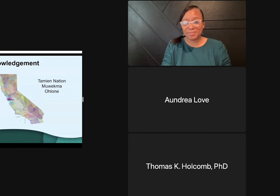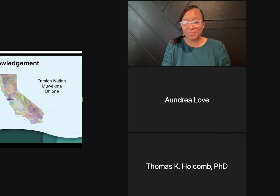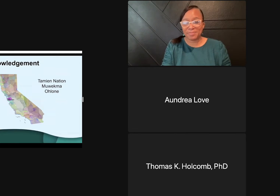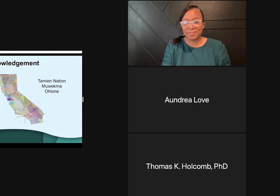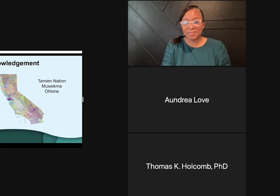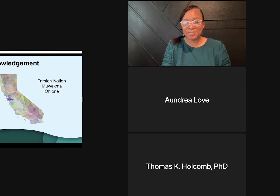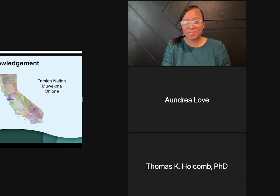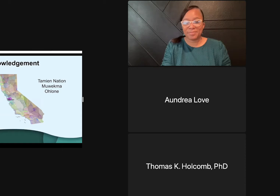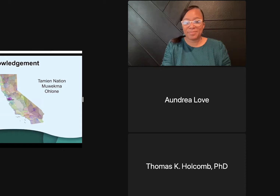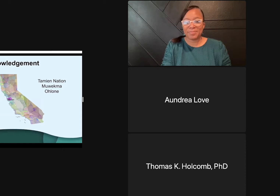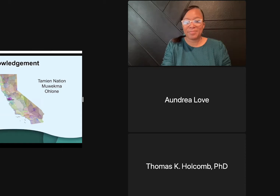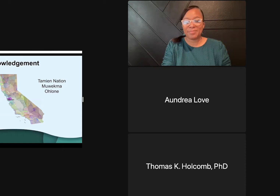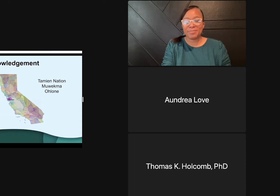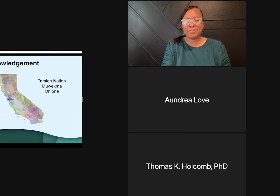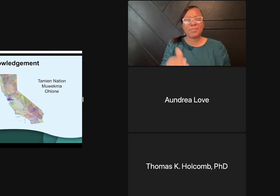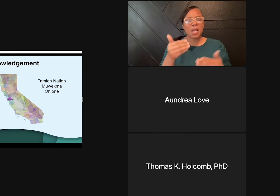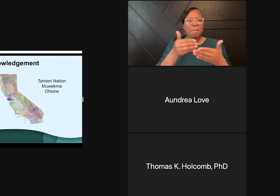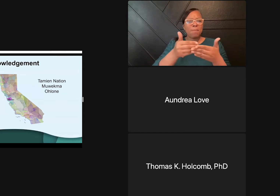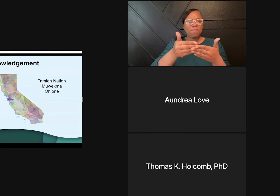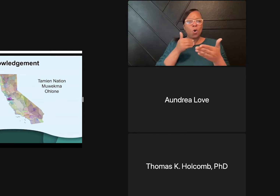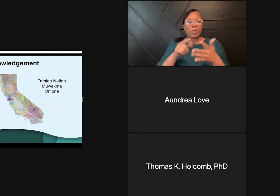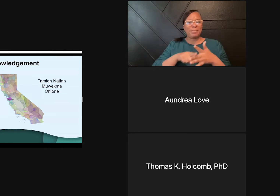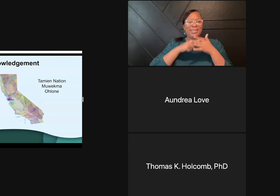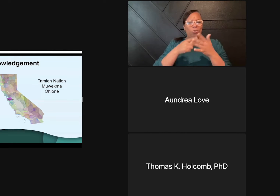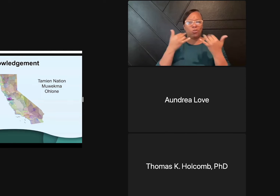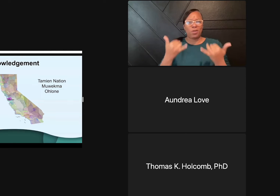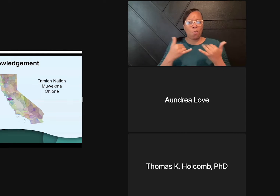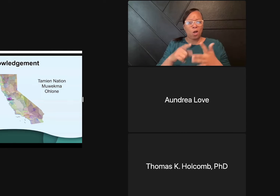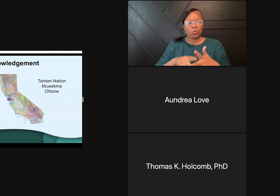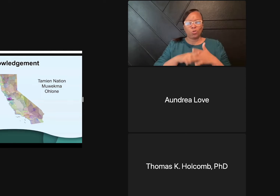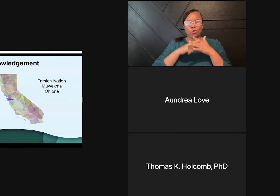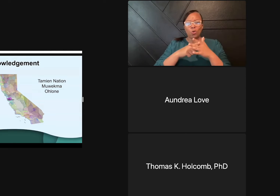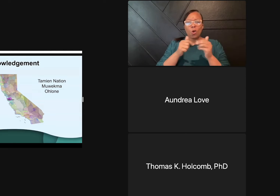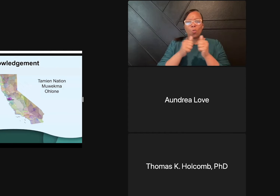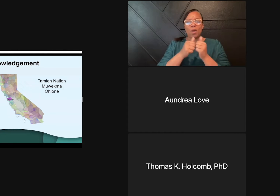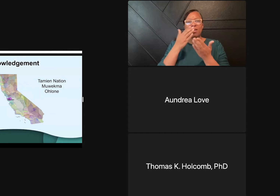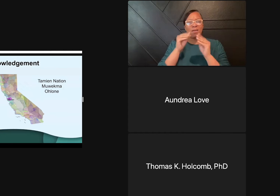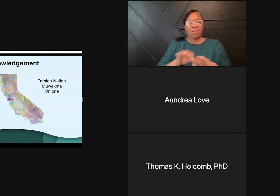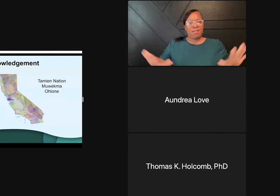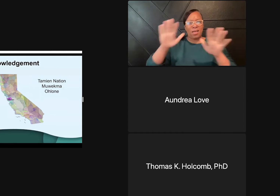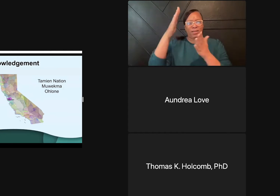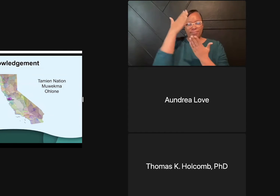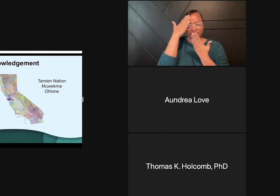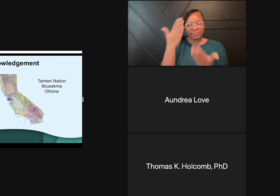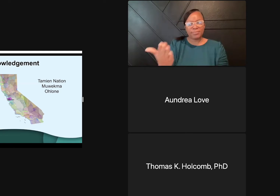Moving down, before we dive into our content today,